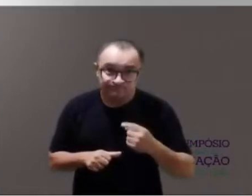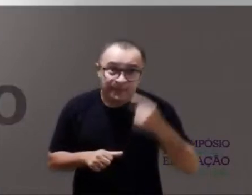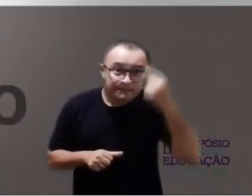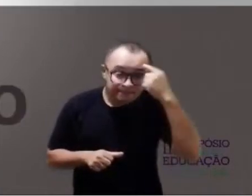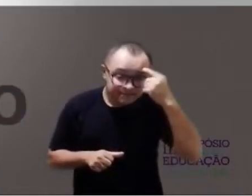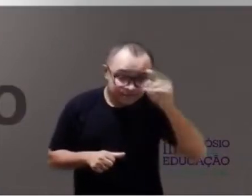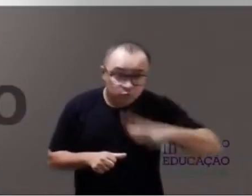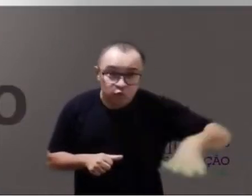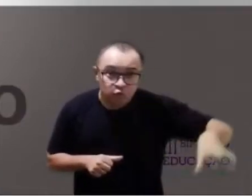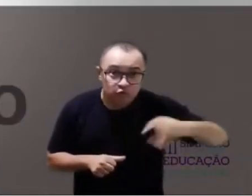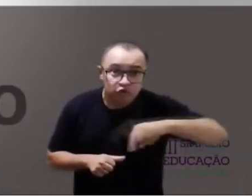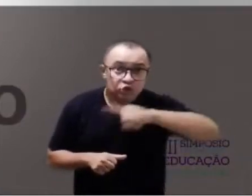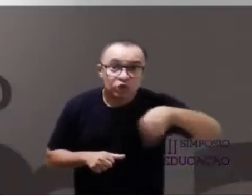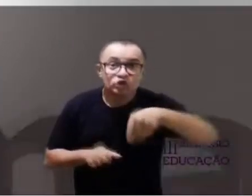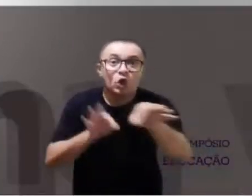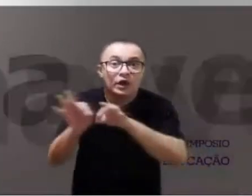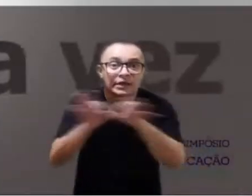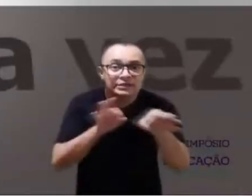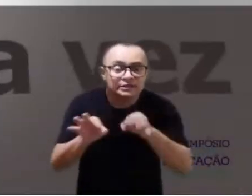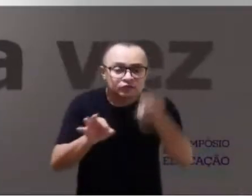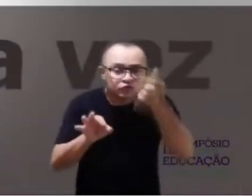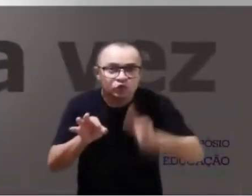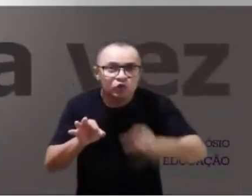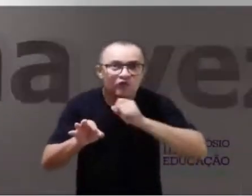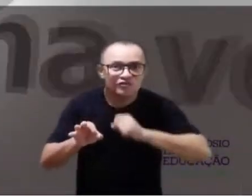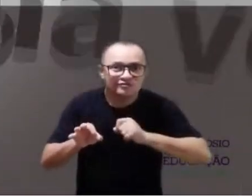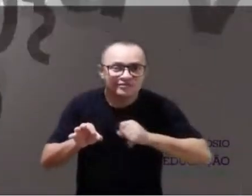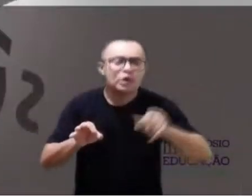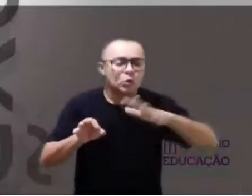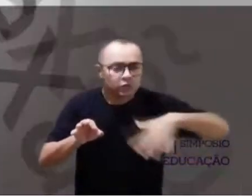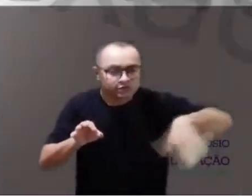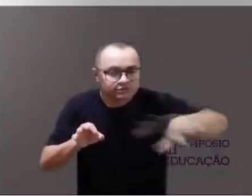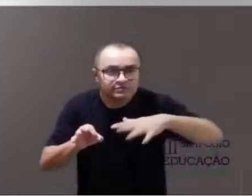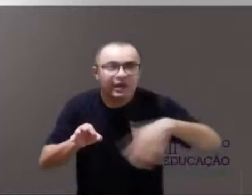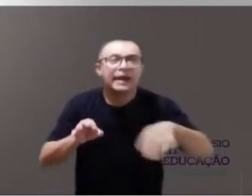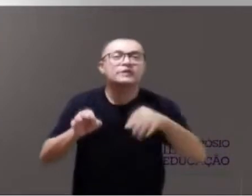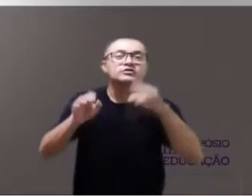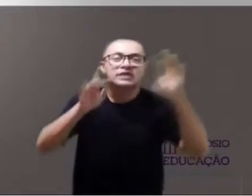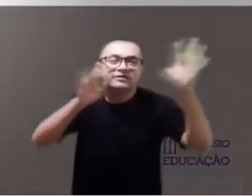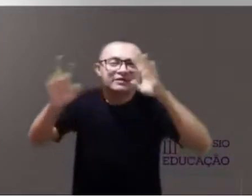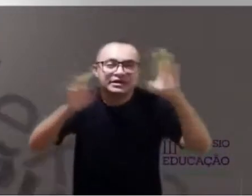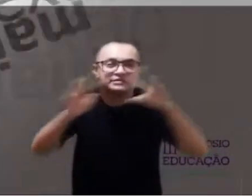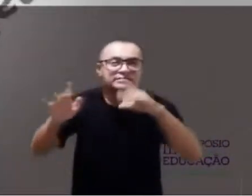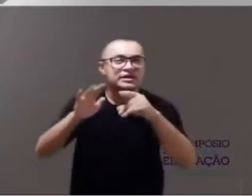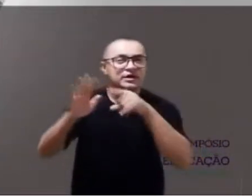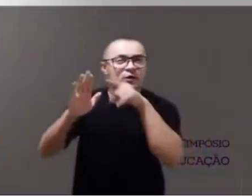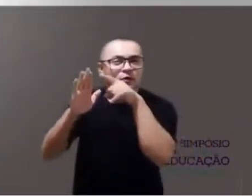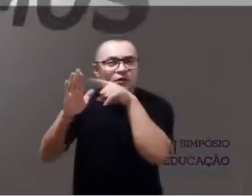It was with all of this in mind that we organized, once more, this space for reflection and debate,